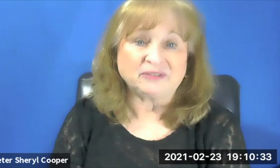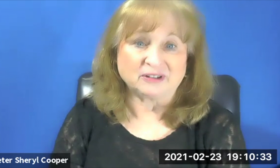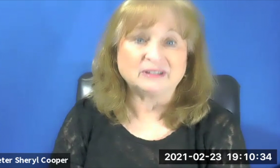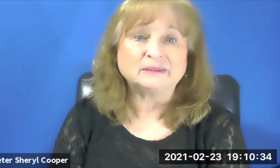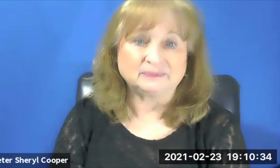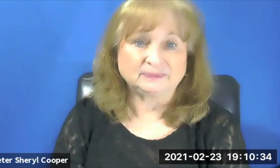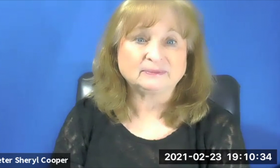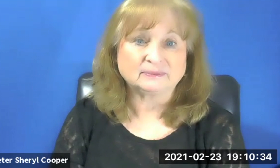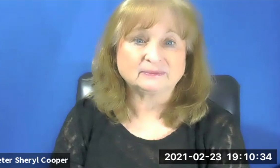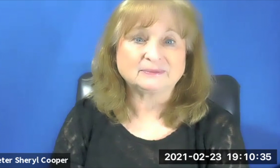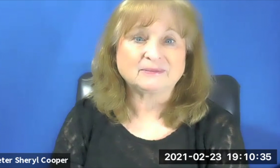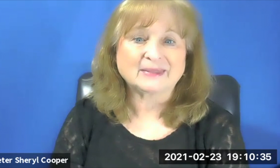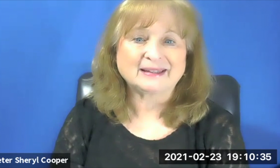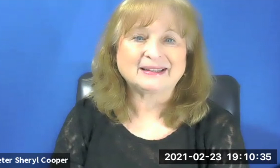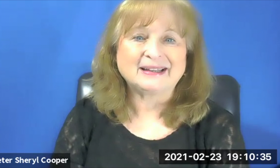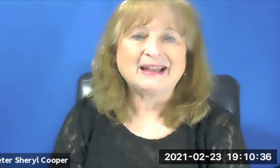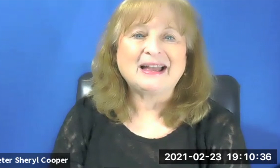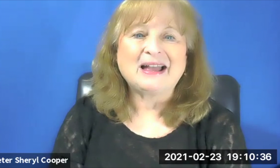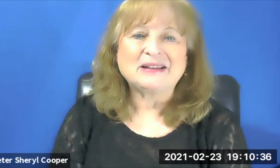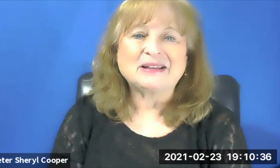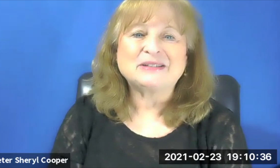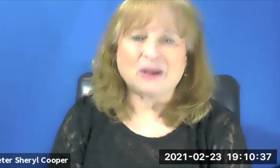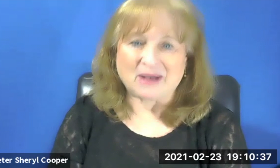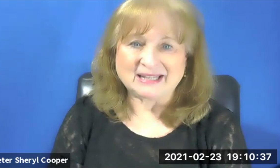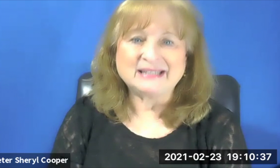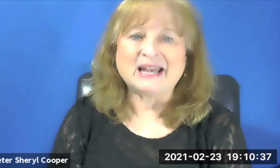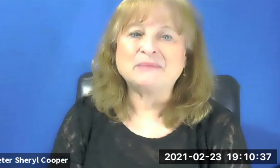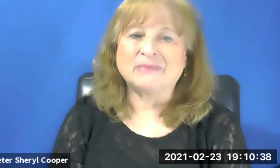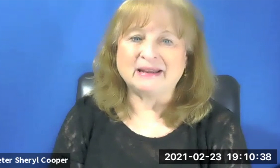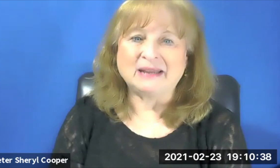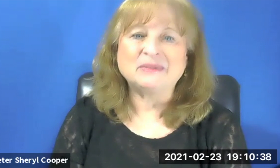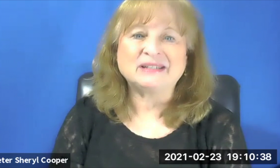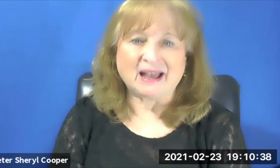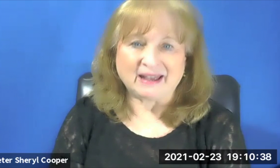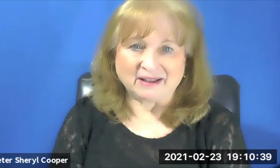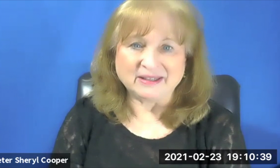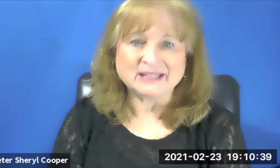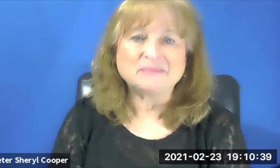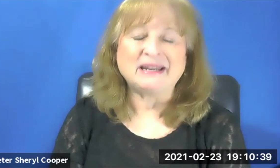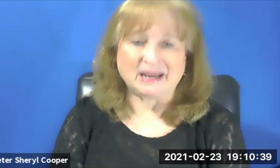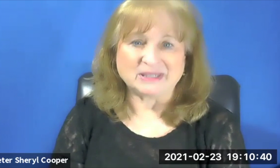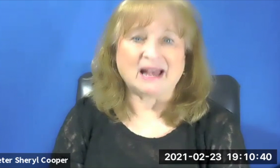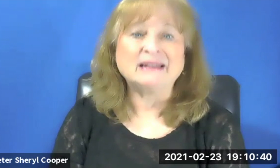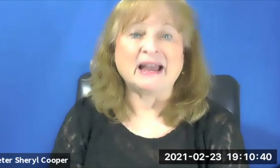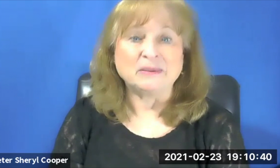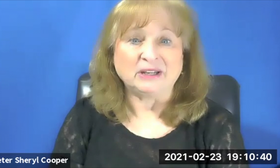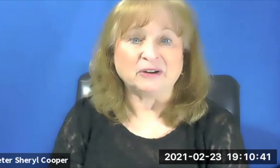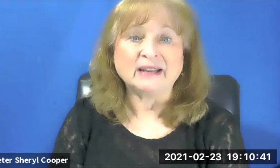. So as I said, my name is Yael. This is my name sign.